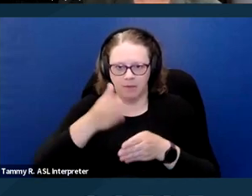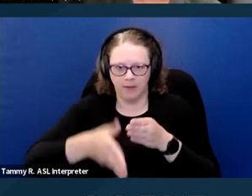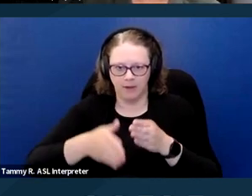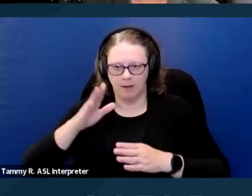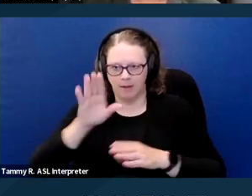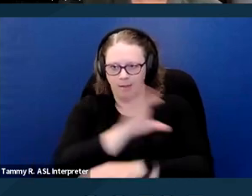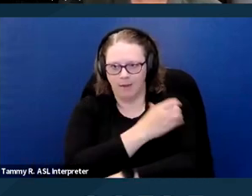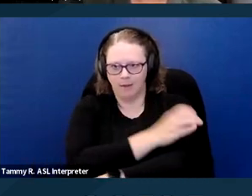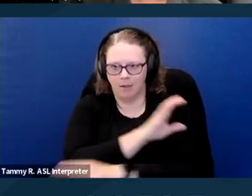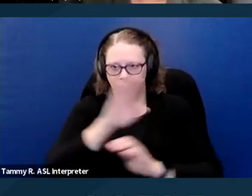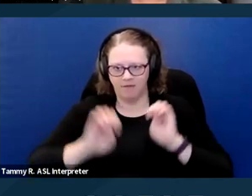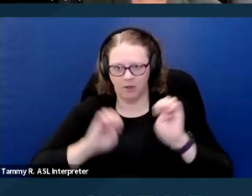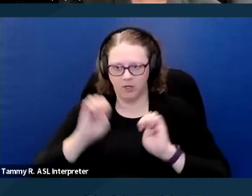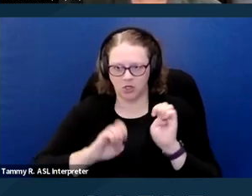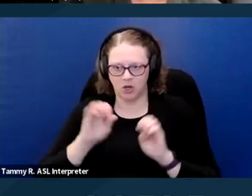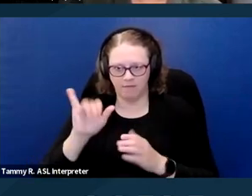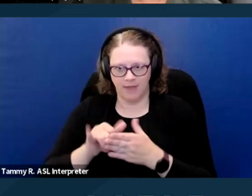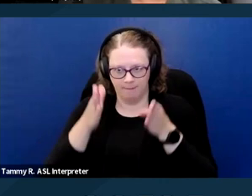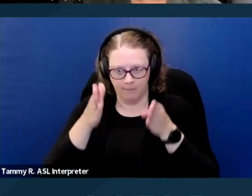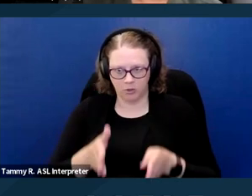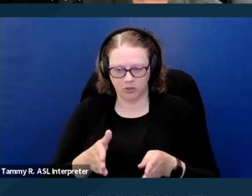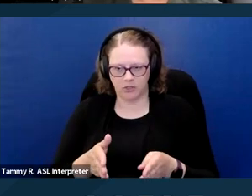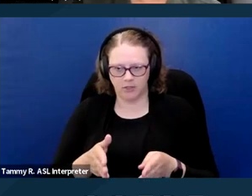And again, all of this is kind of in response